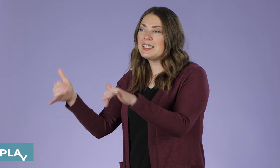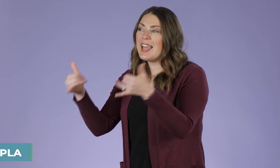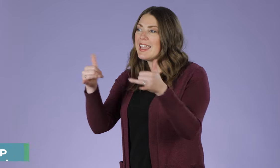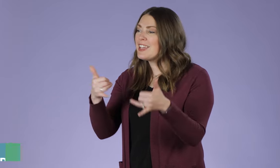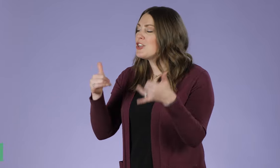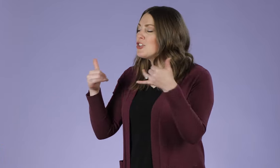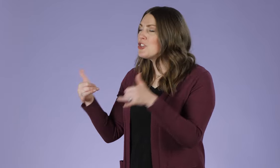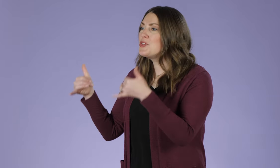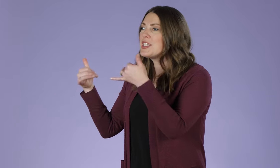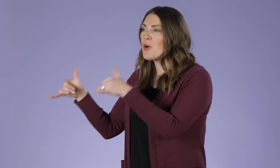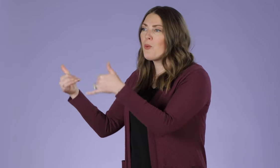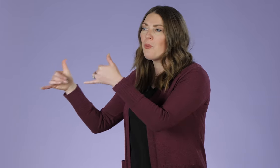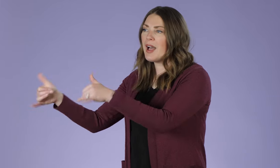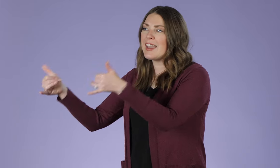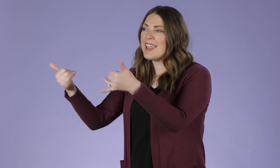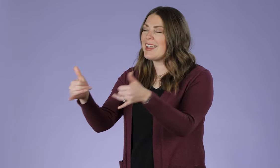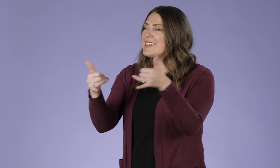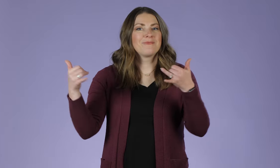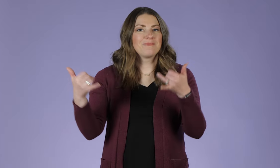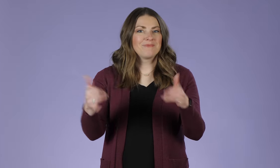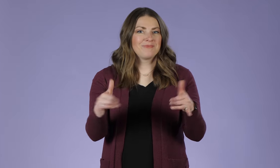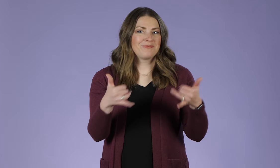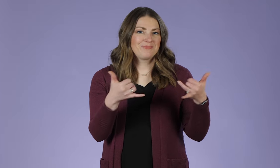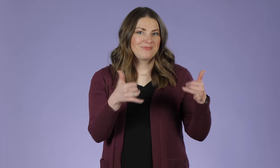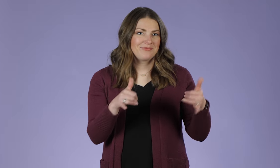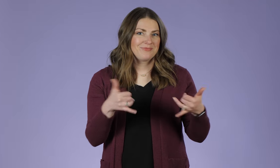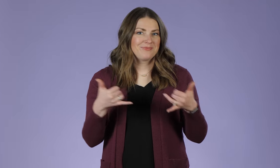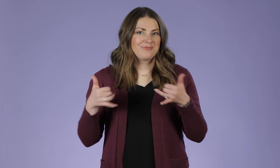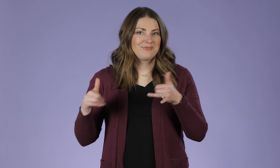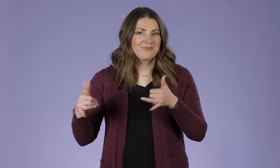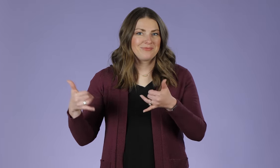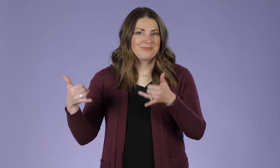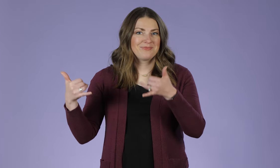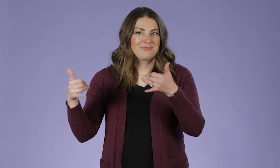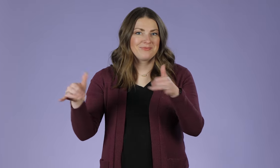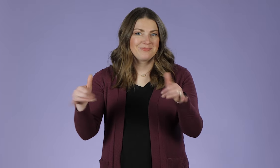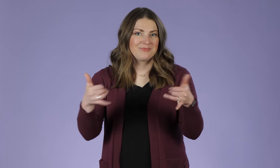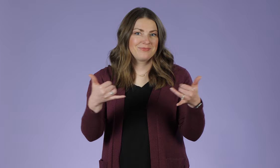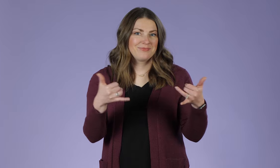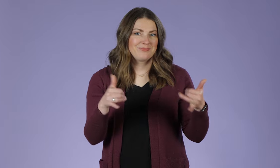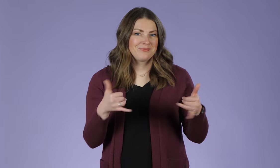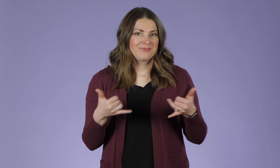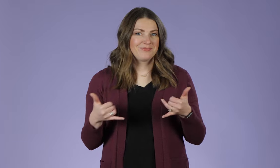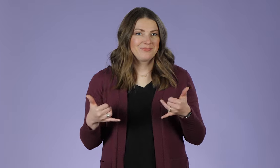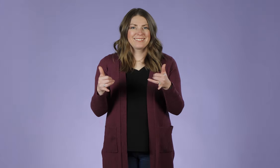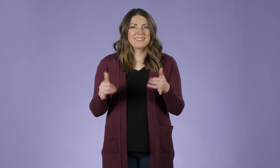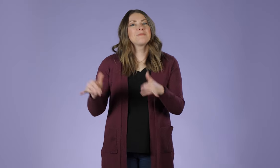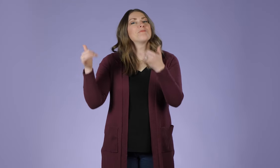Play, you're using Y-hands and they're bouncing around like they're playing